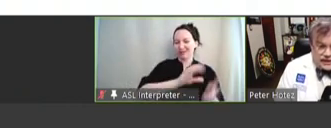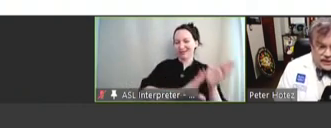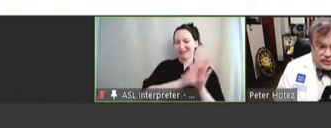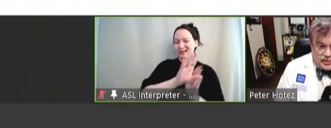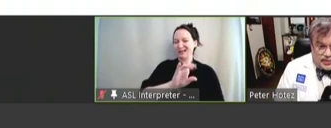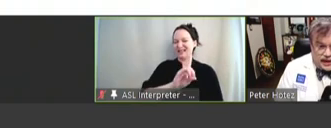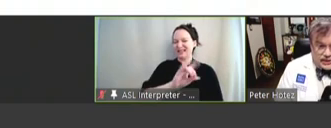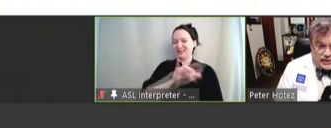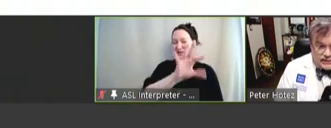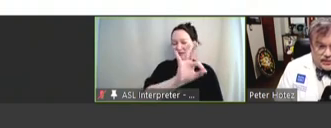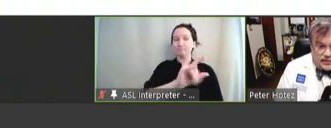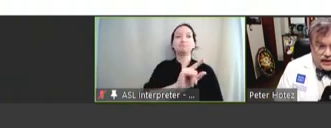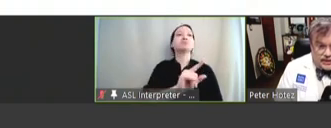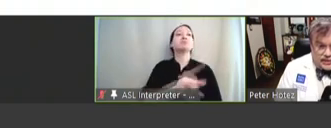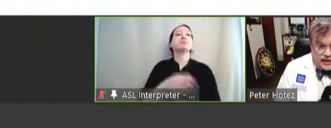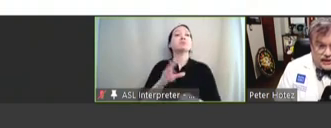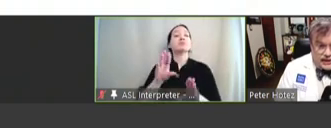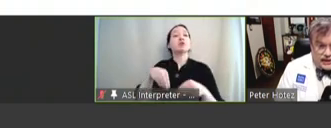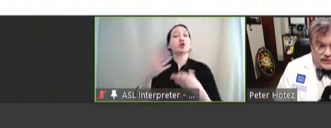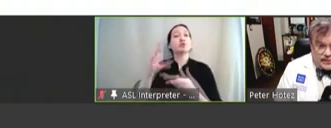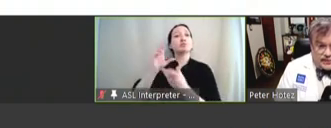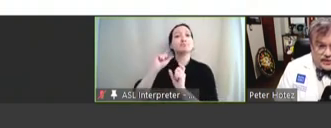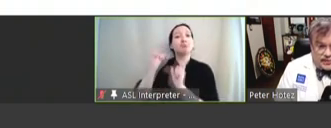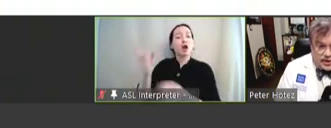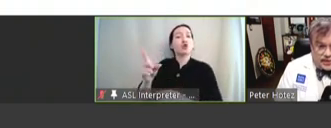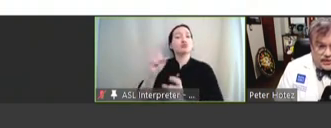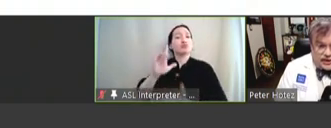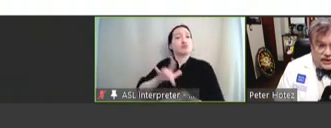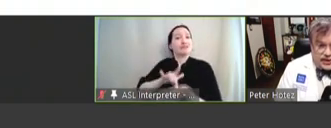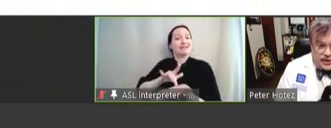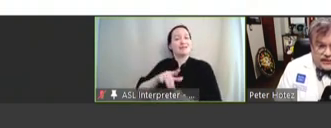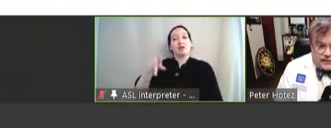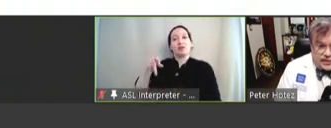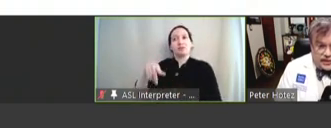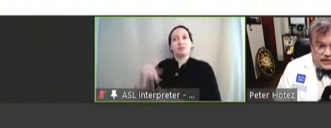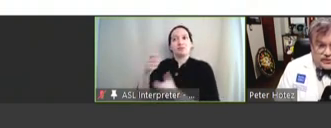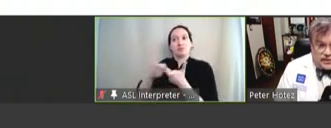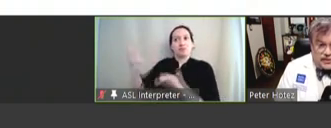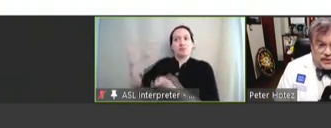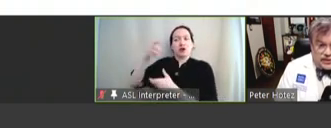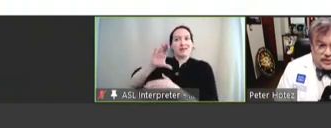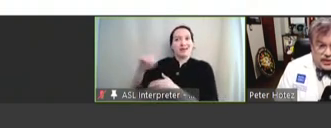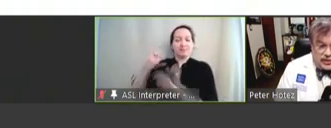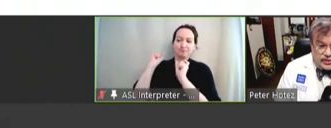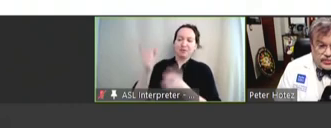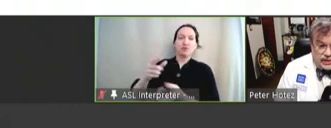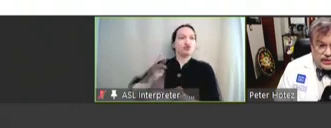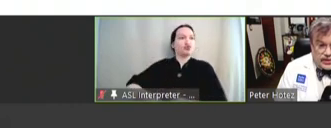to support packages of donated medicines from the pharma companies, for mass treatment, until we can